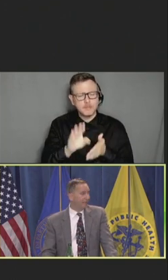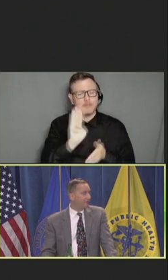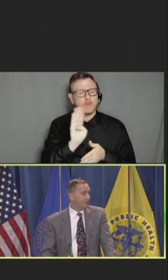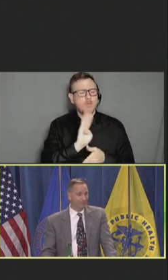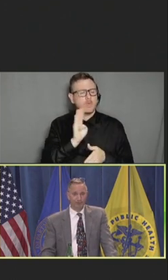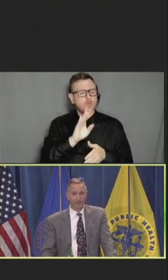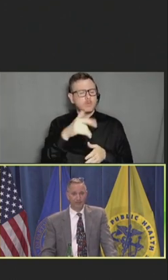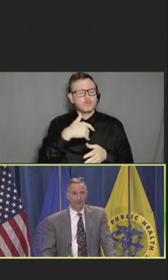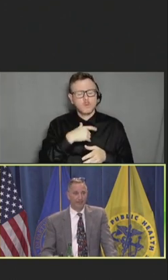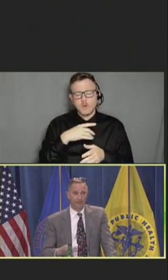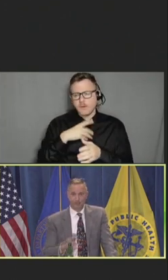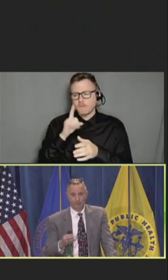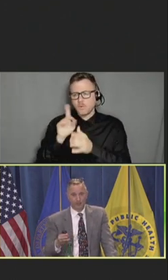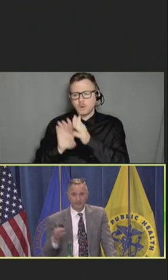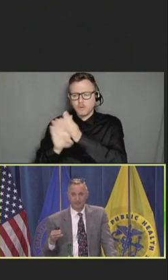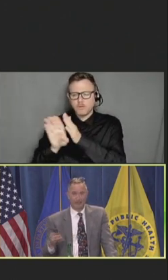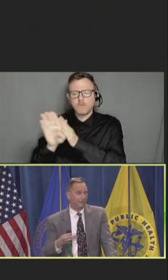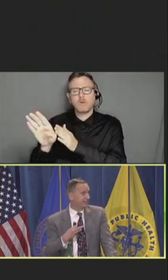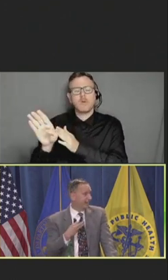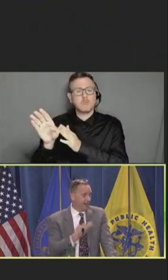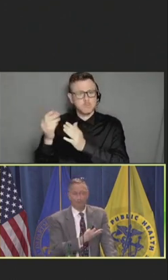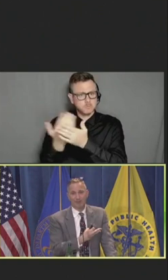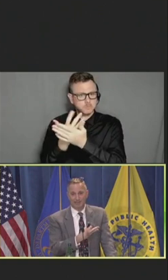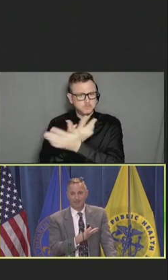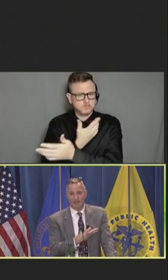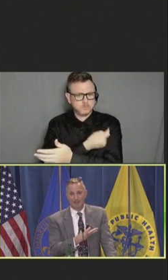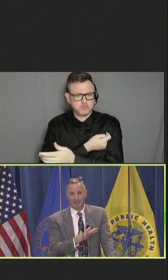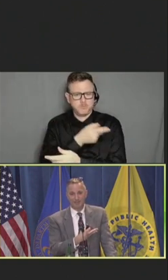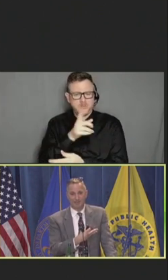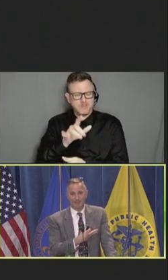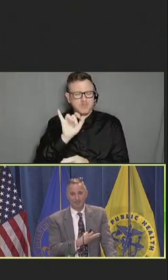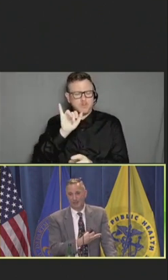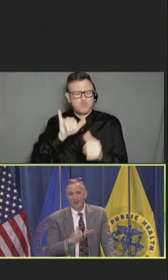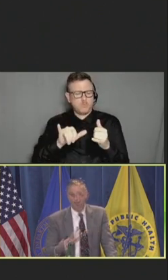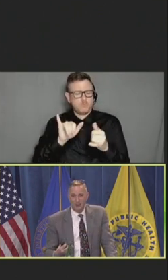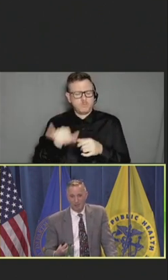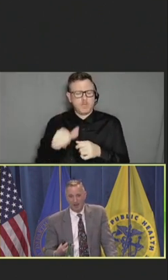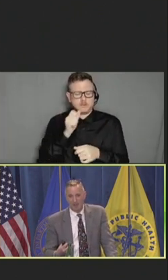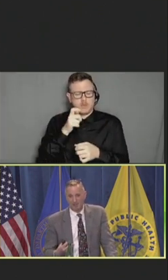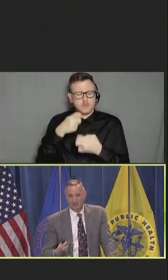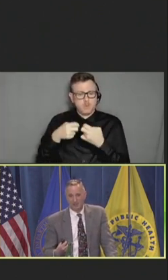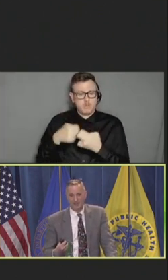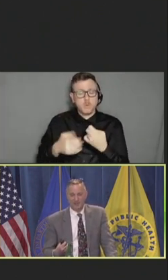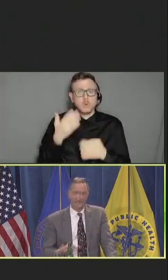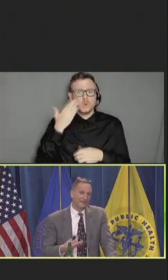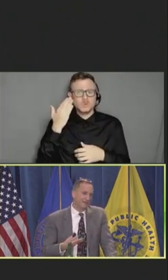do we put into addressing the problems that everybody keeps bringing up? We kind of know the problems.